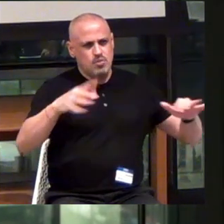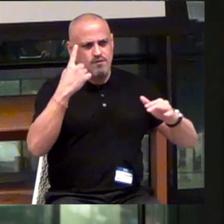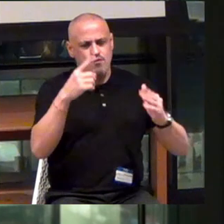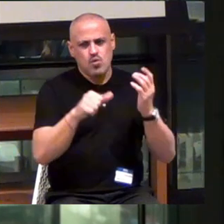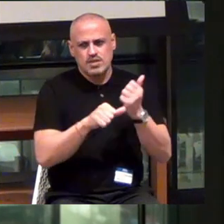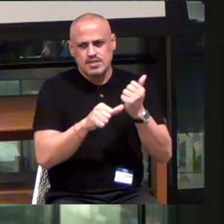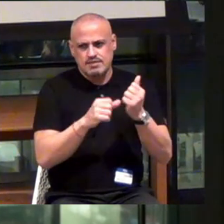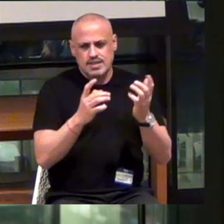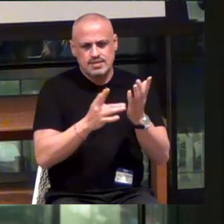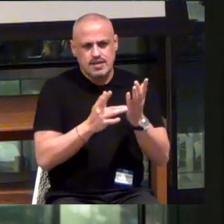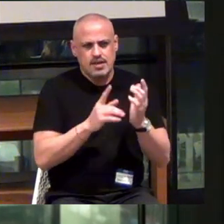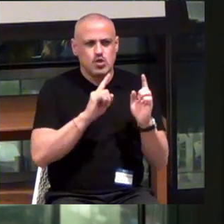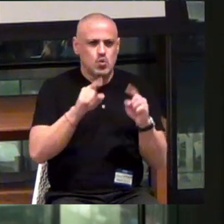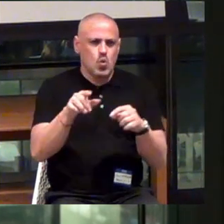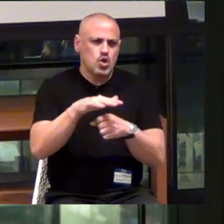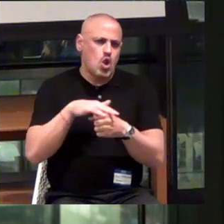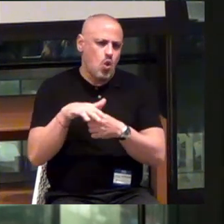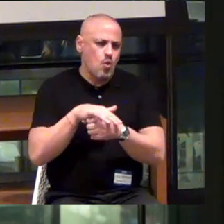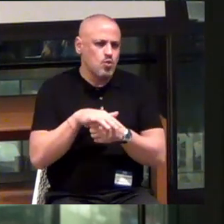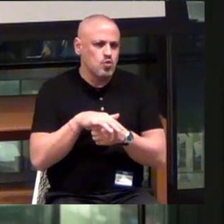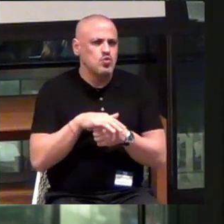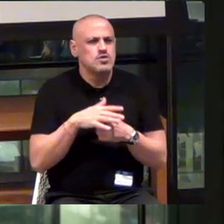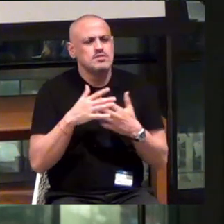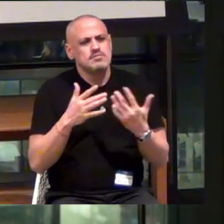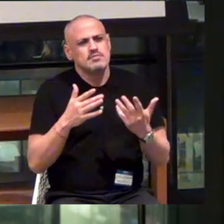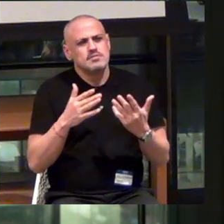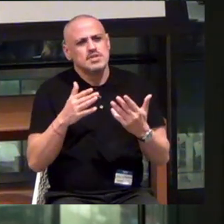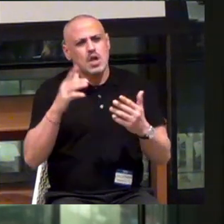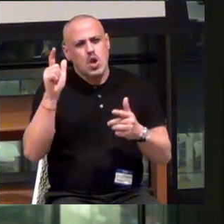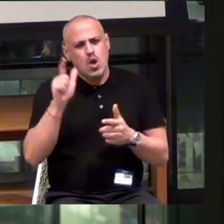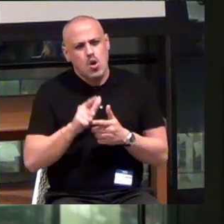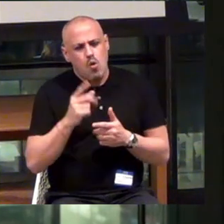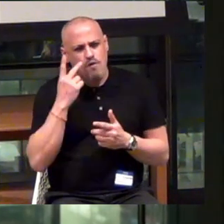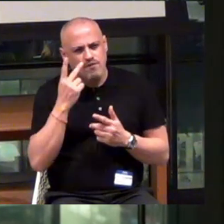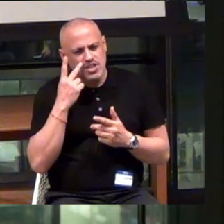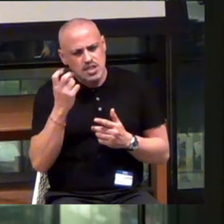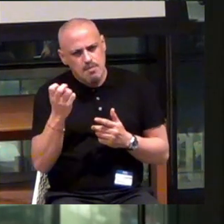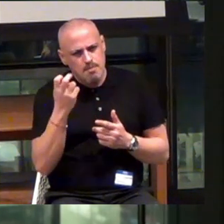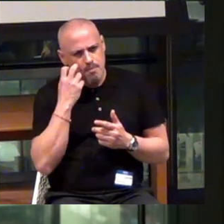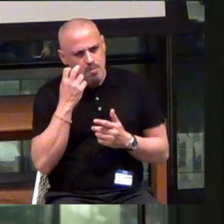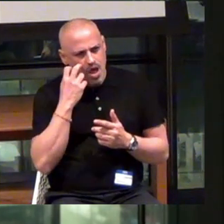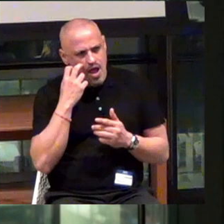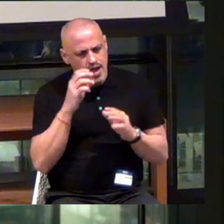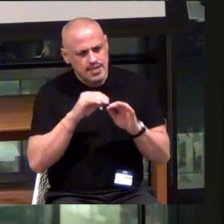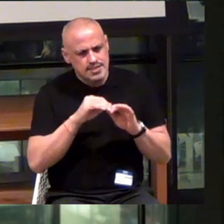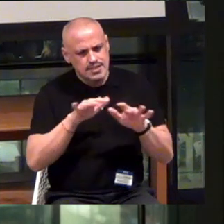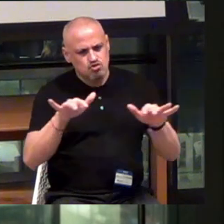So you go to your local low vision and blindness distributor.